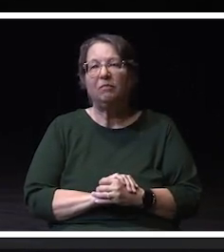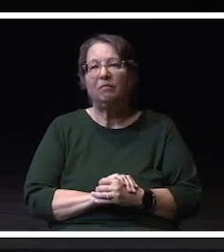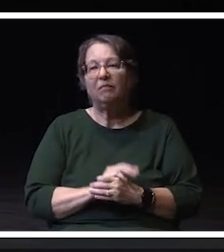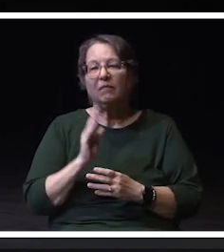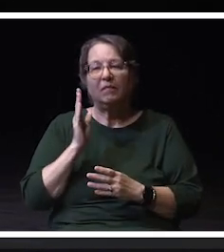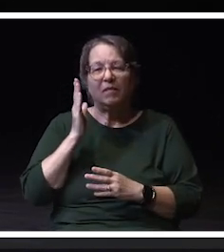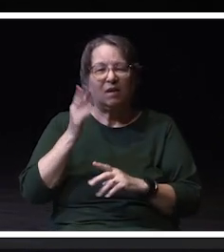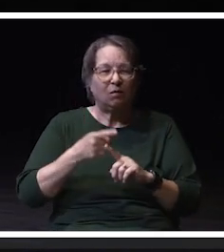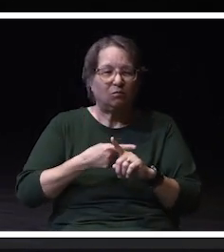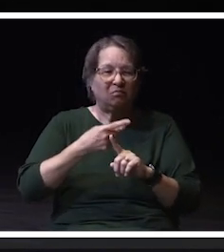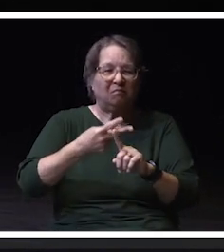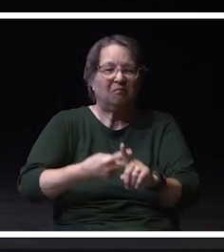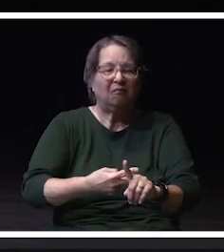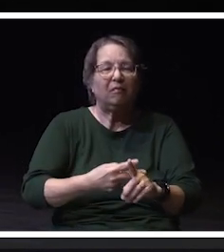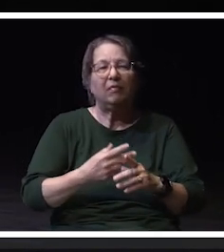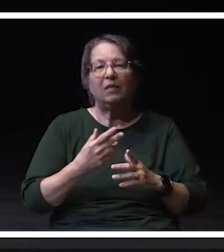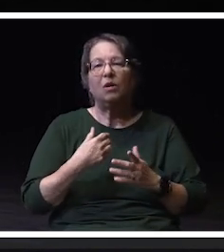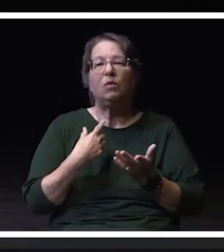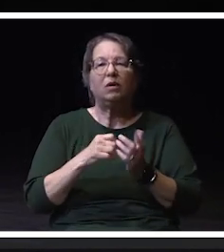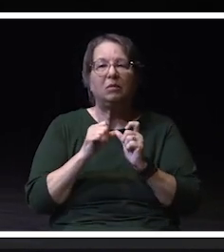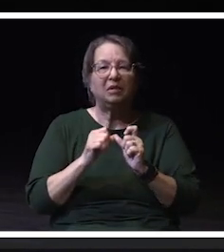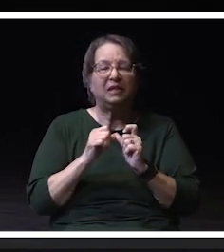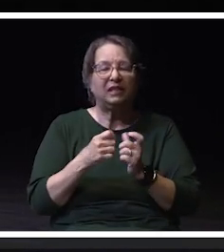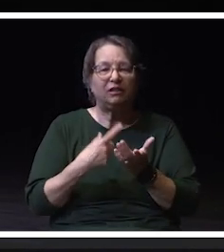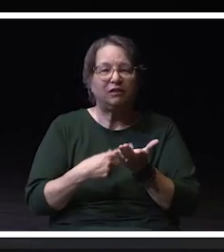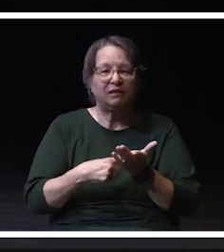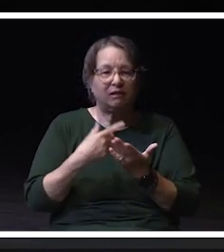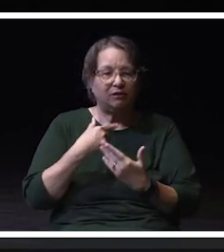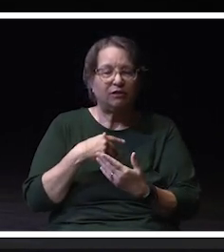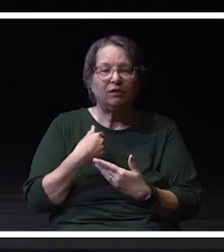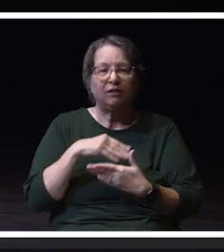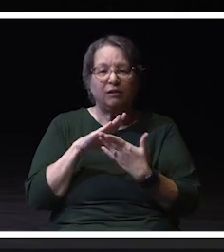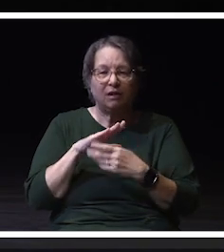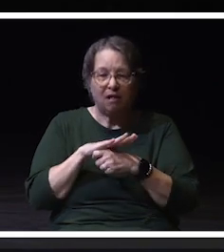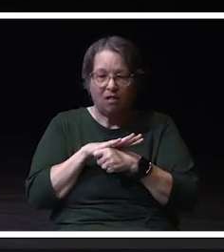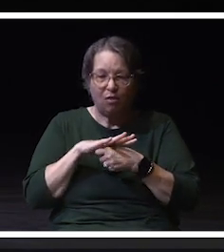conversations around addressing locally on our campus,